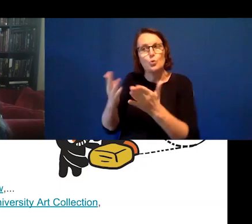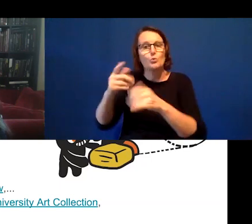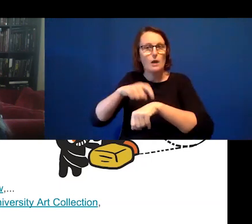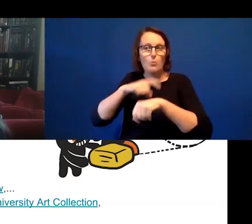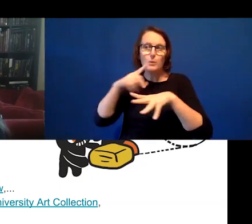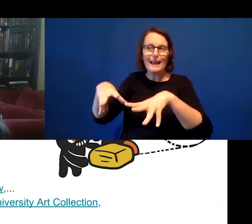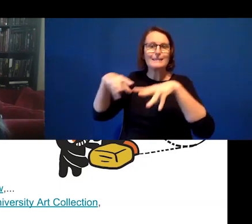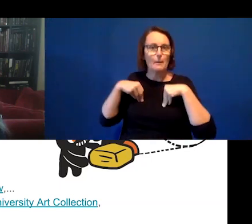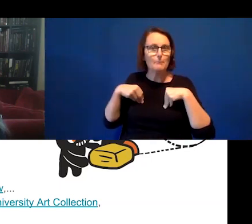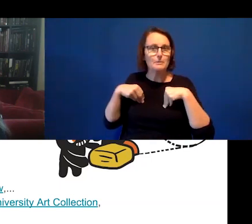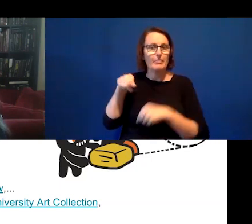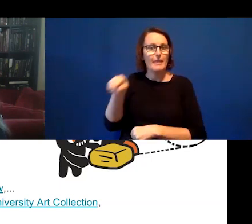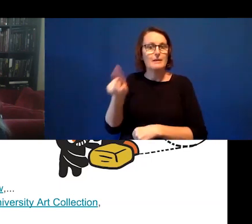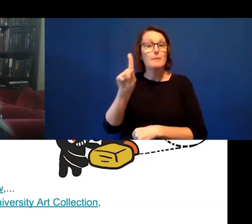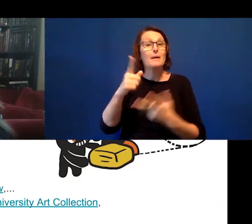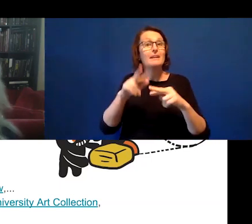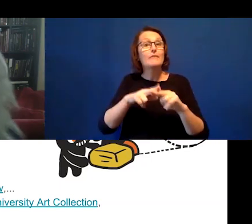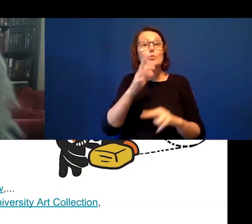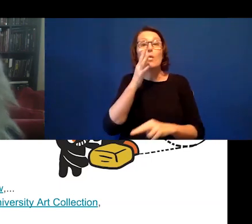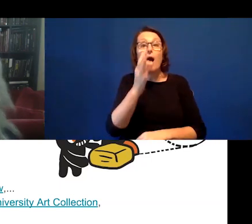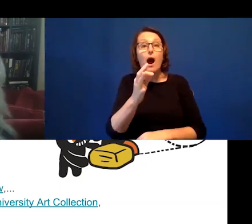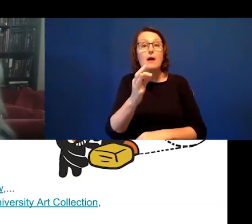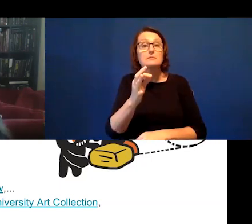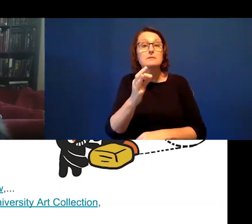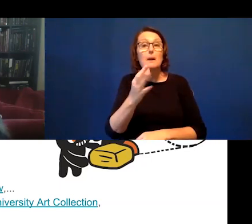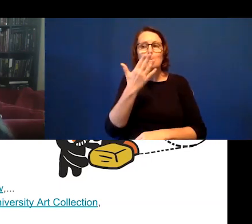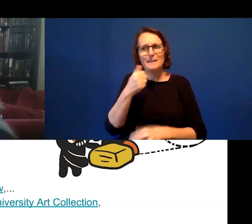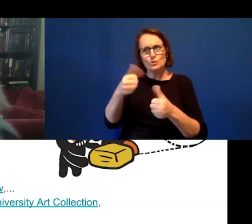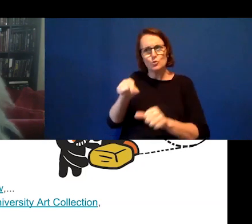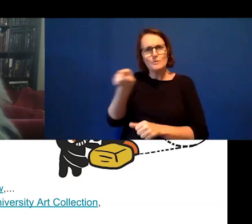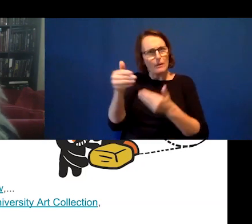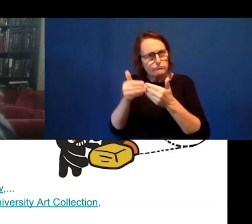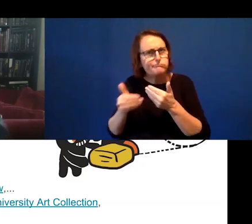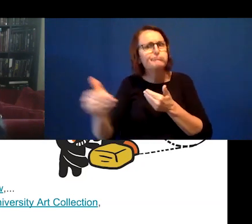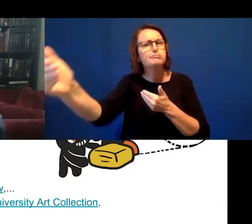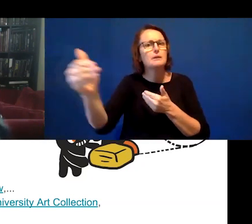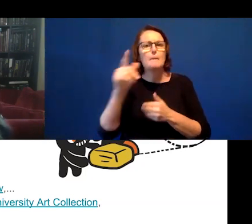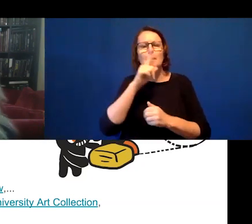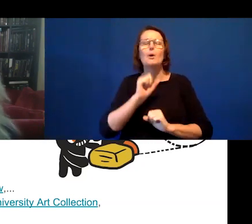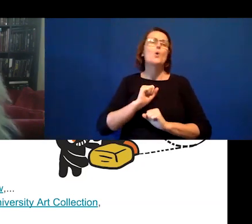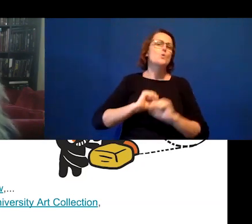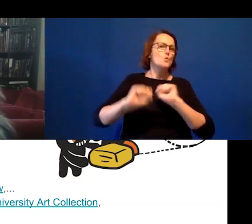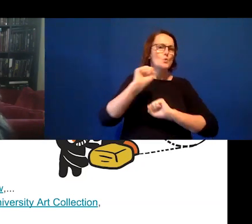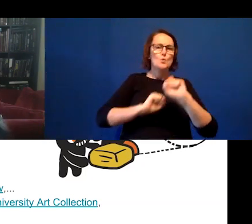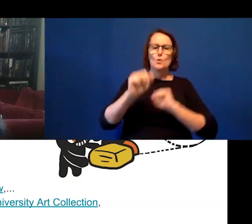If you're asking them to make a jump for a long period of time, then they are less likely to join and less likely